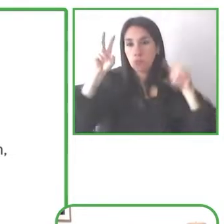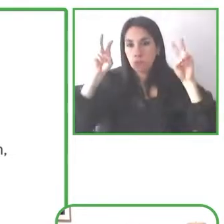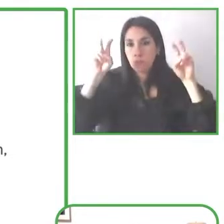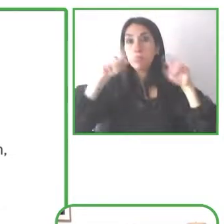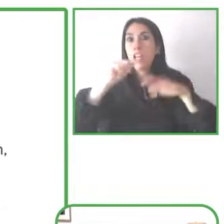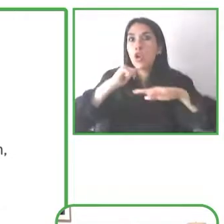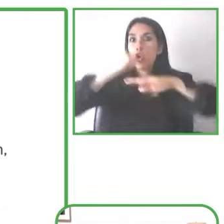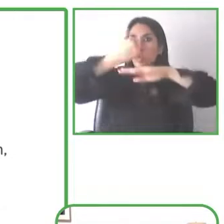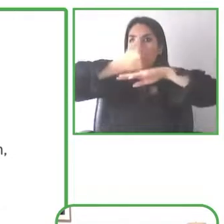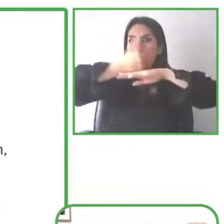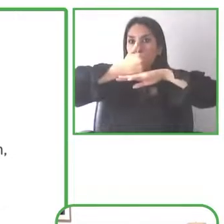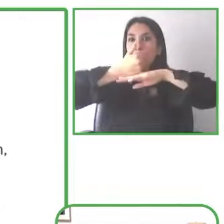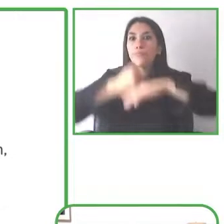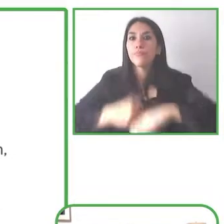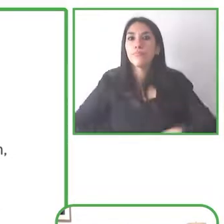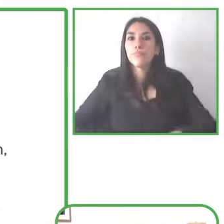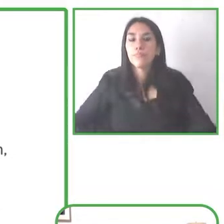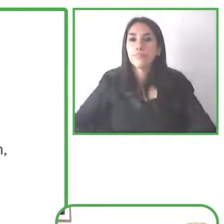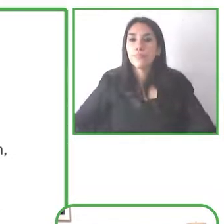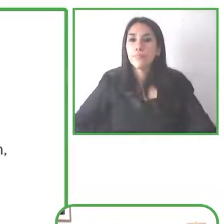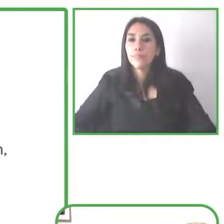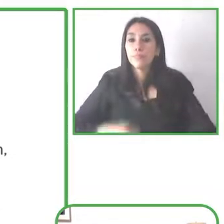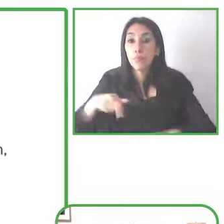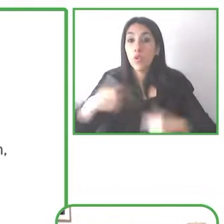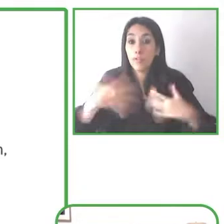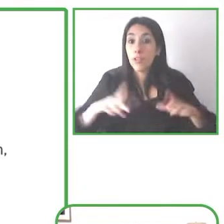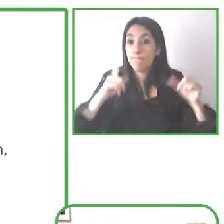So when you're presenting there is just a closed captions button, and you can use